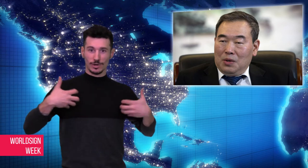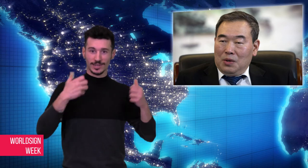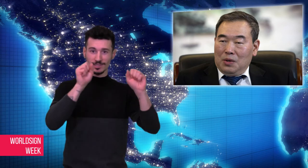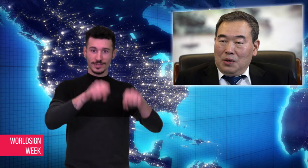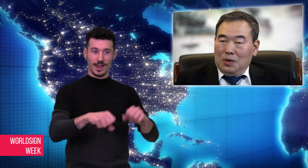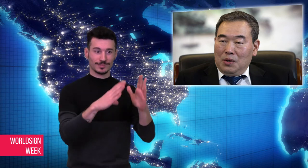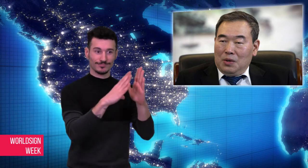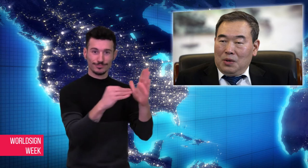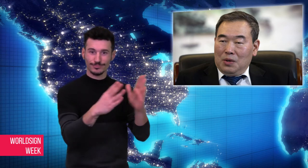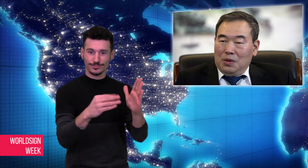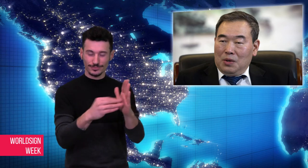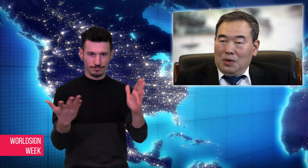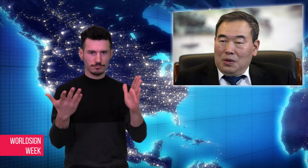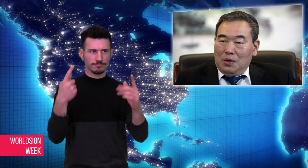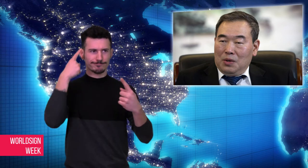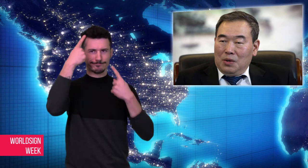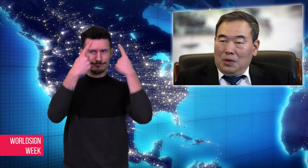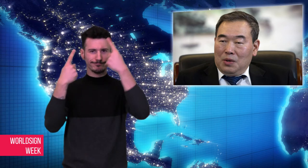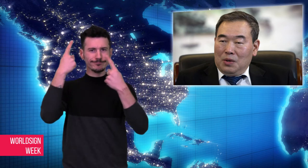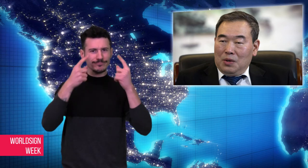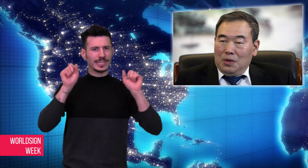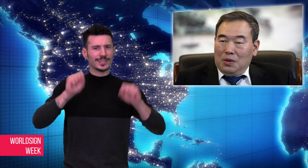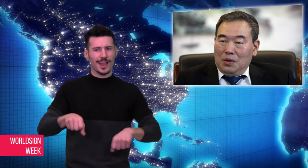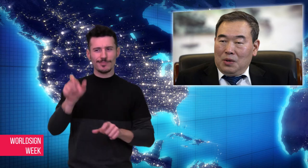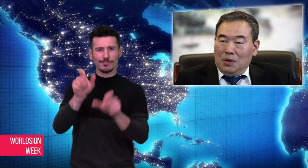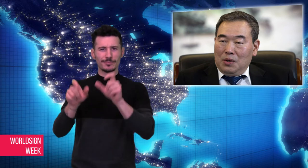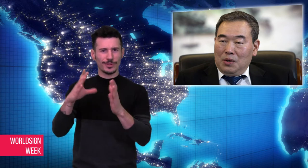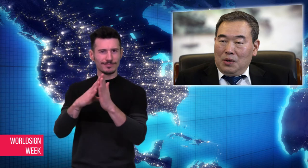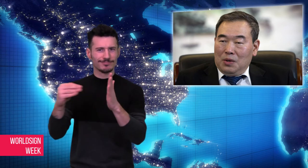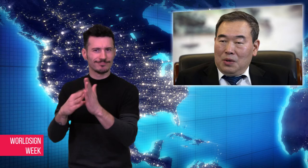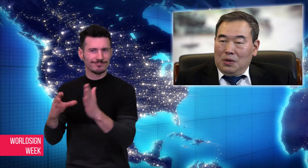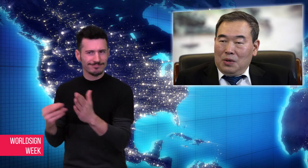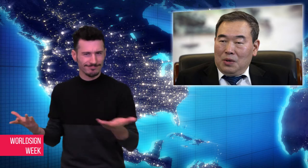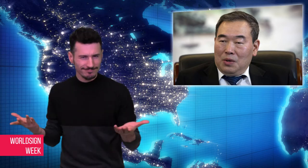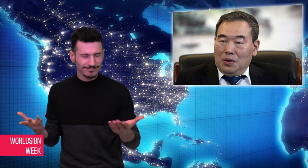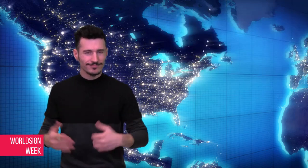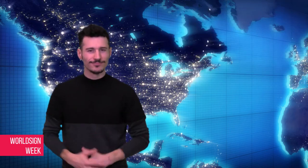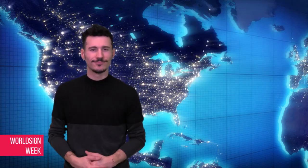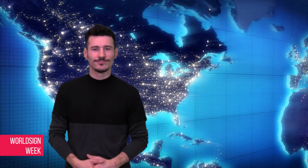cloning humans is possible!